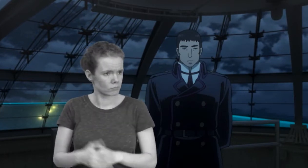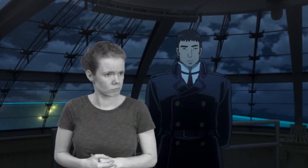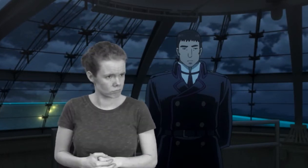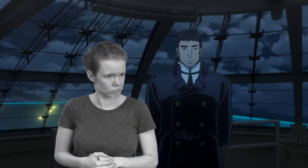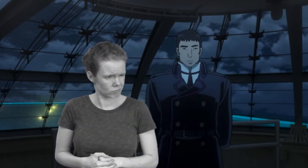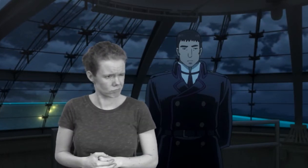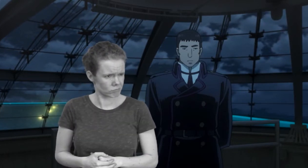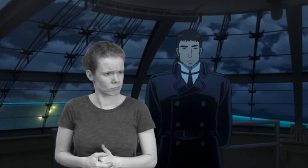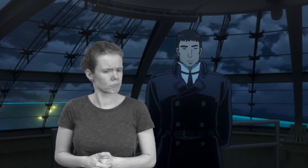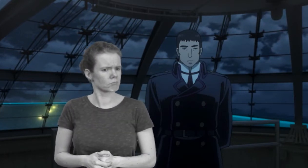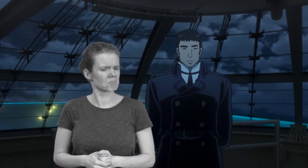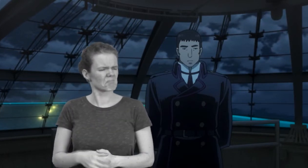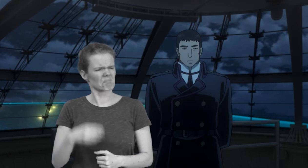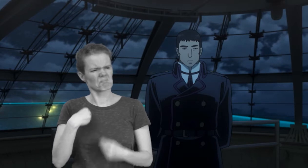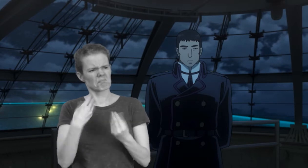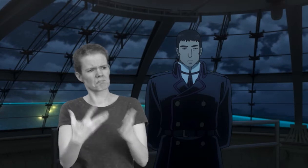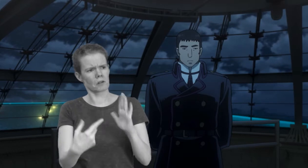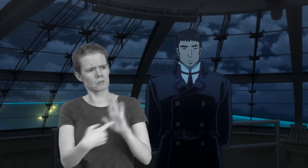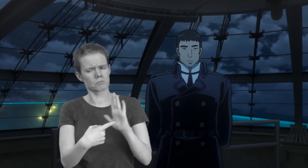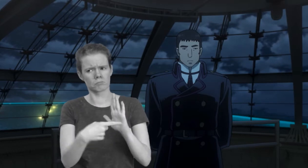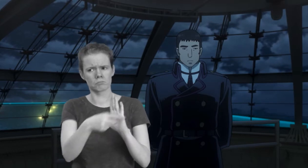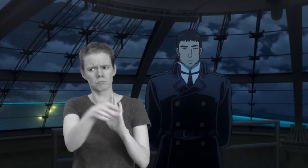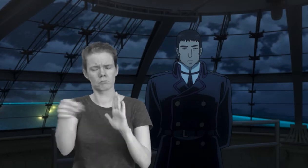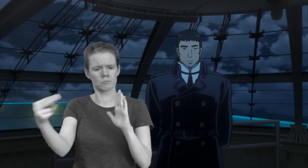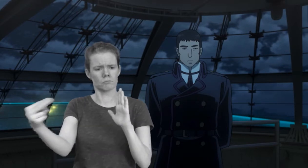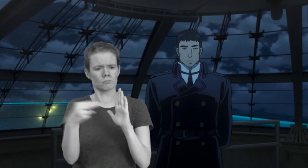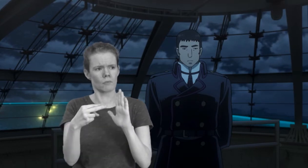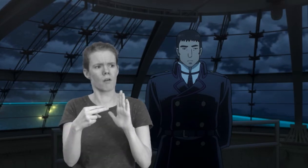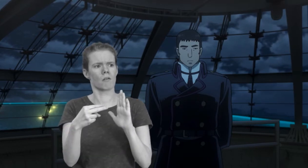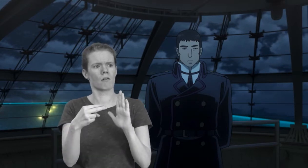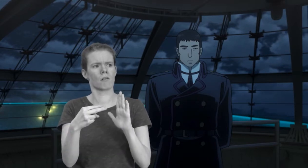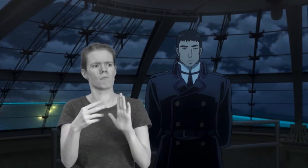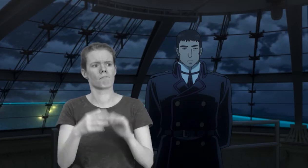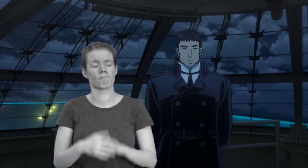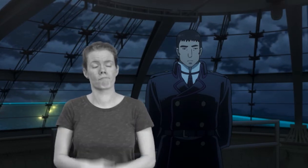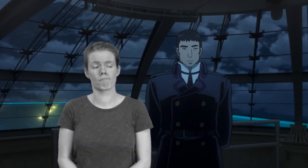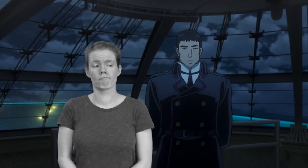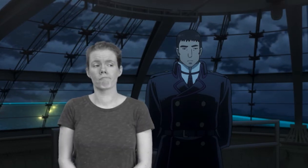It's a good chance to set an example.